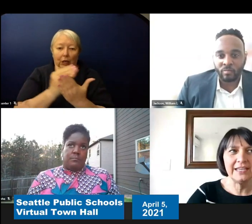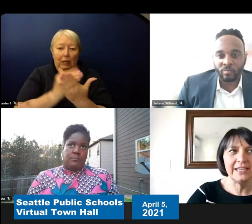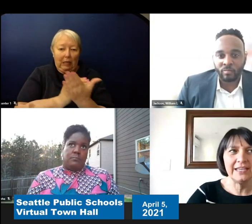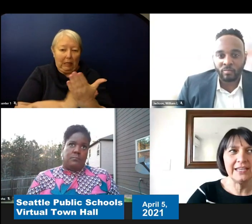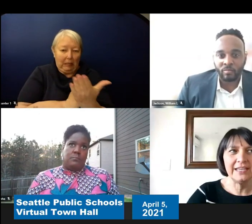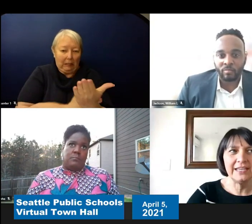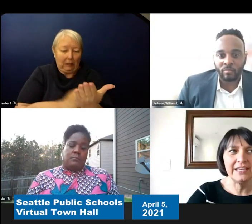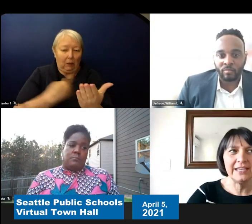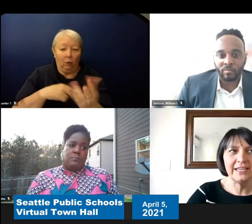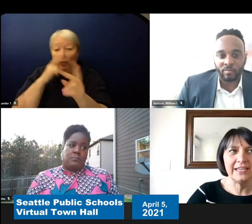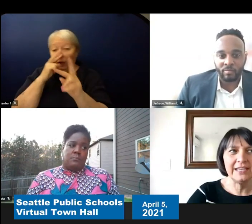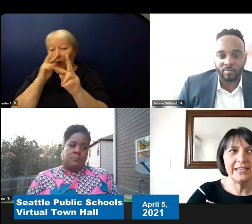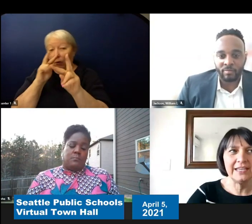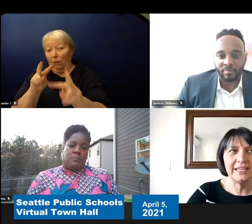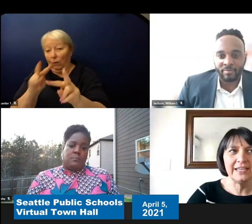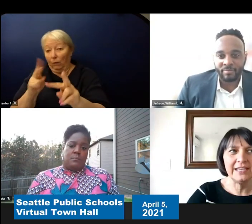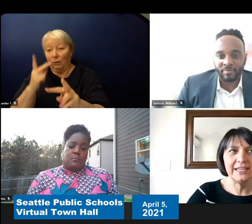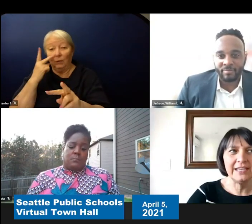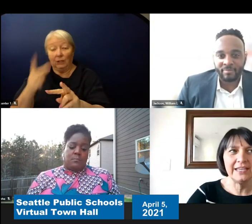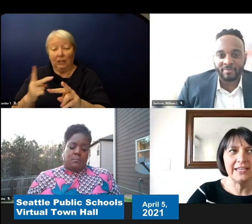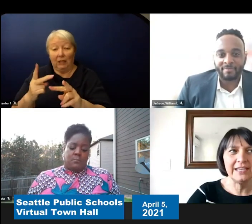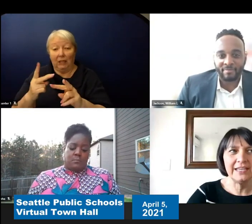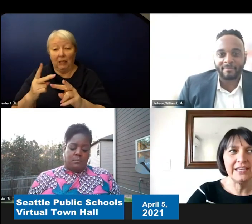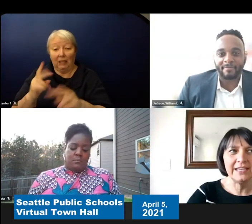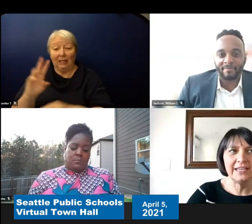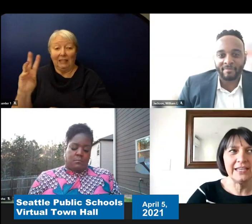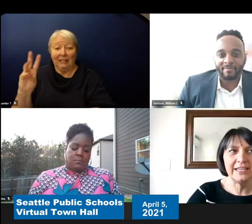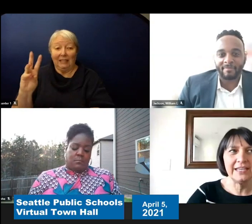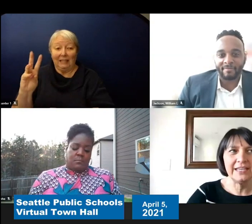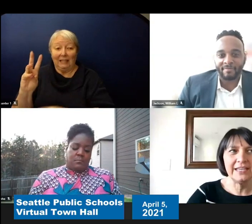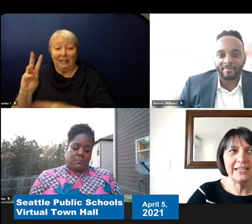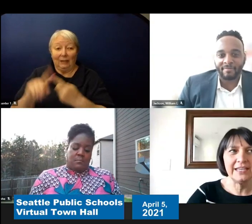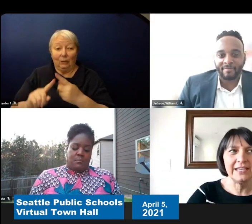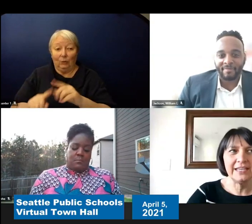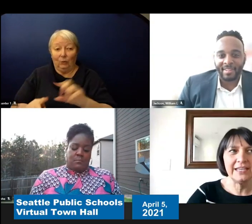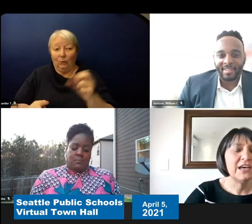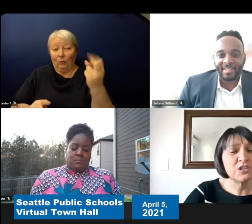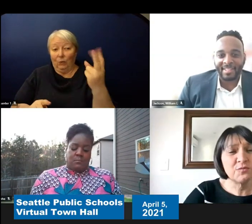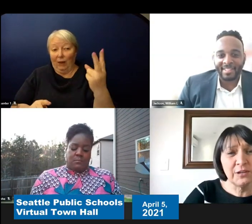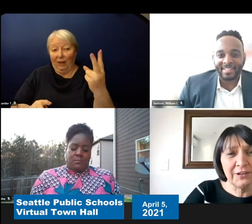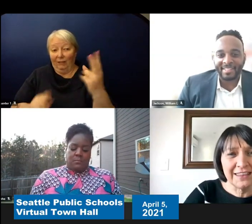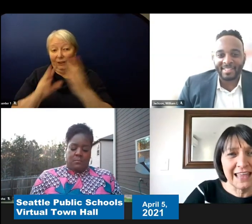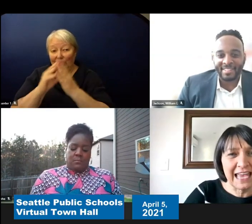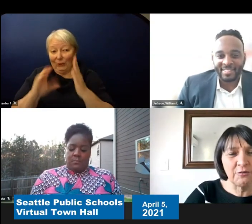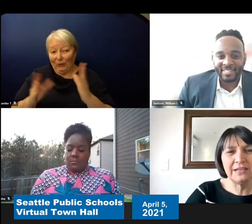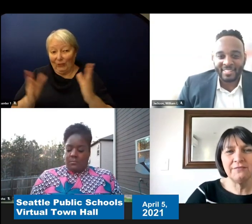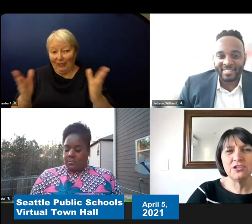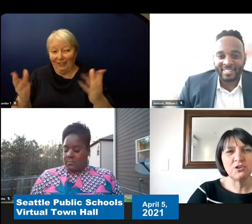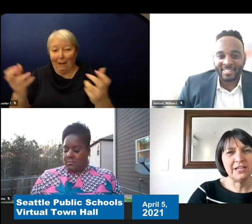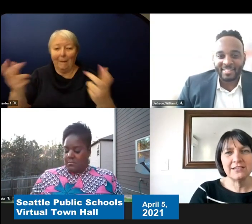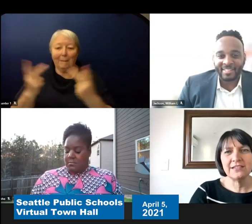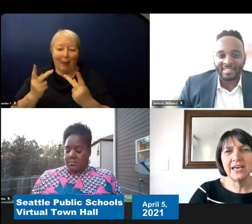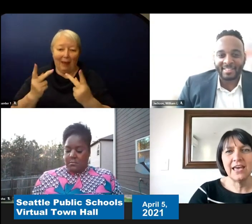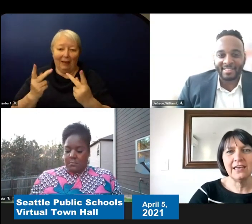6th-12th grade students those who chose to come back back in buildings as well. But just really want to thank everybody for joining us today.